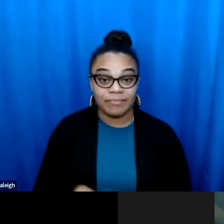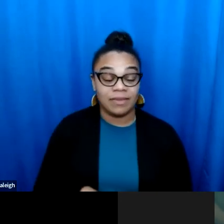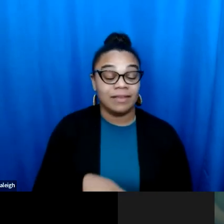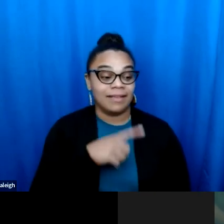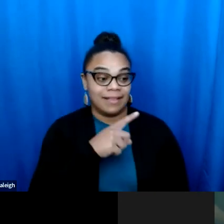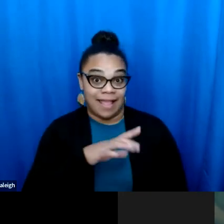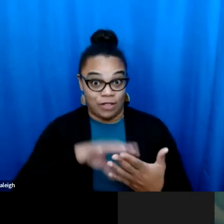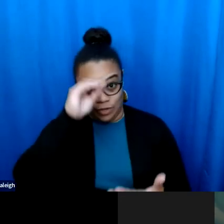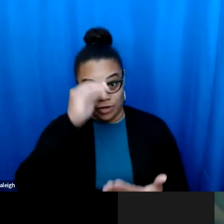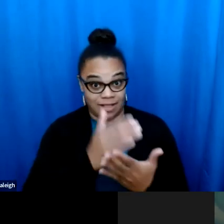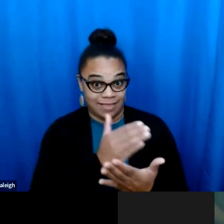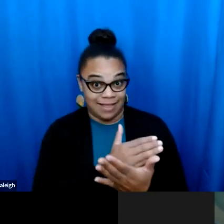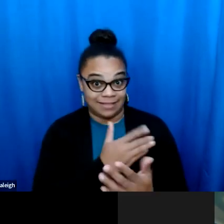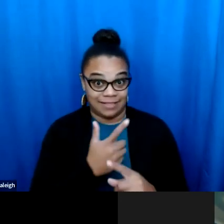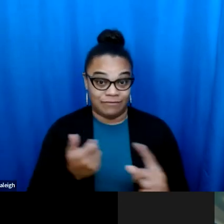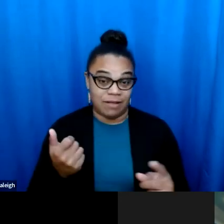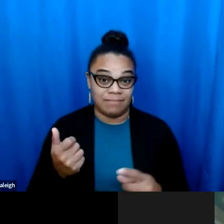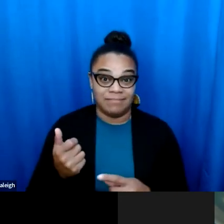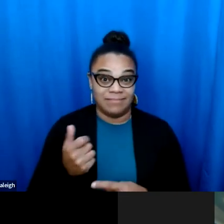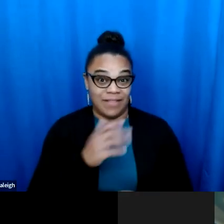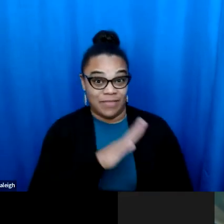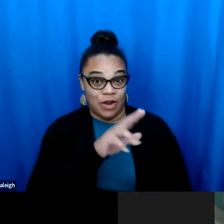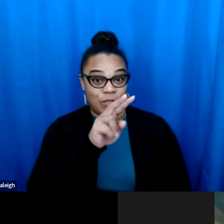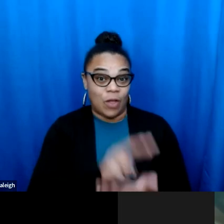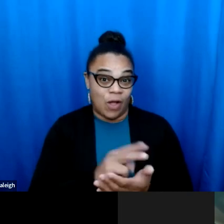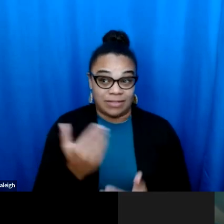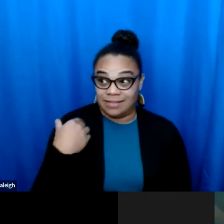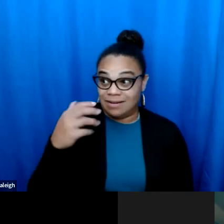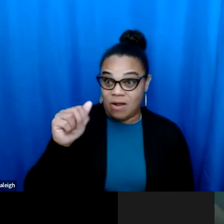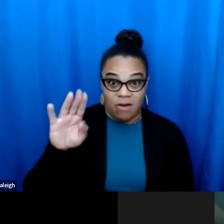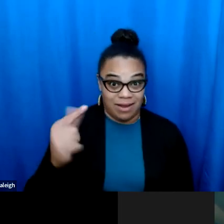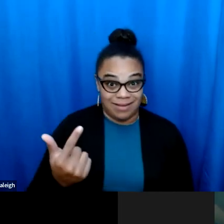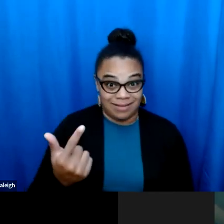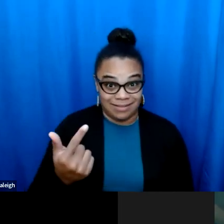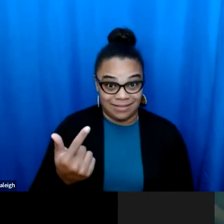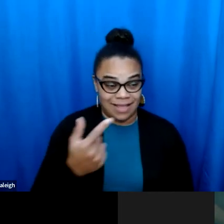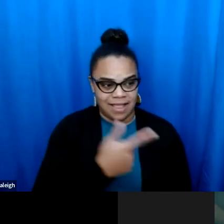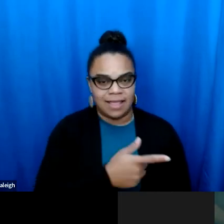for folks to participate in the elections in November and moving forward. And that's because the lesson that And that's because the lessons that they took from the tail kicking that they got in August.